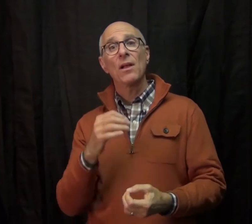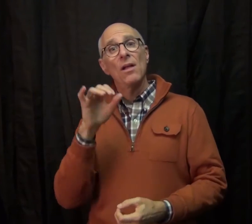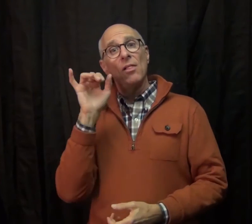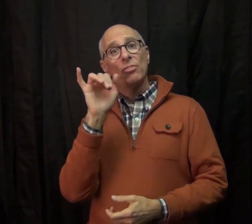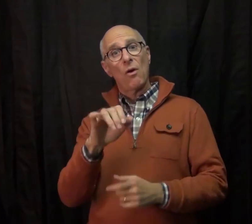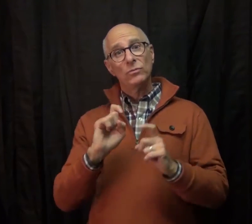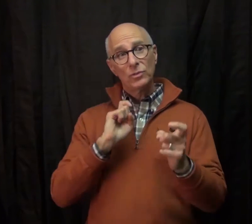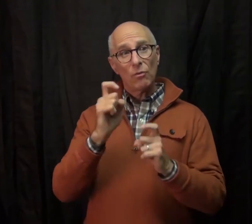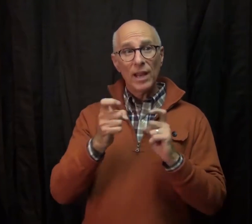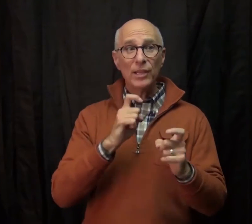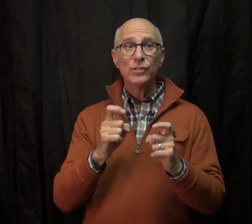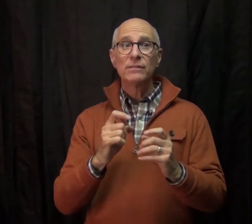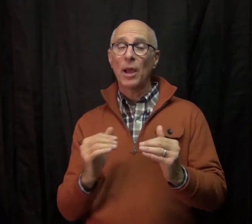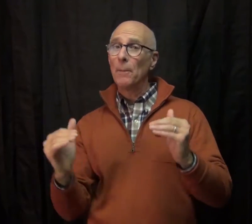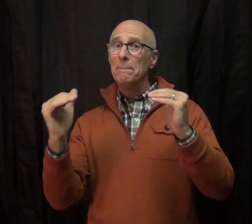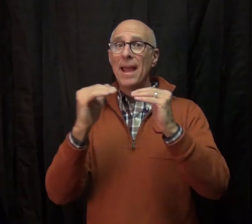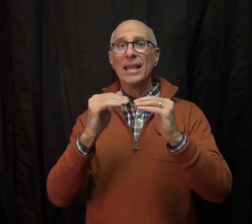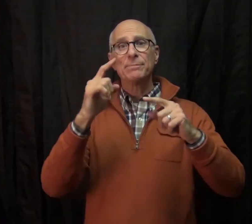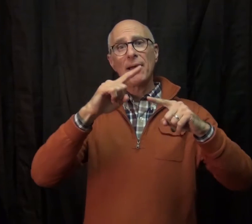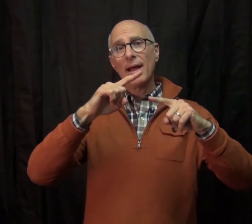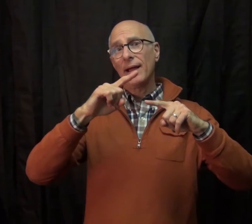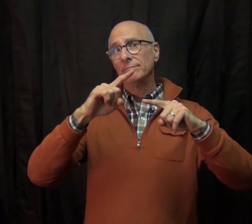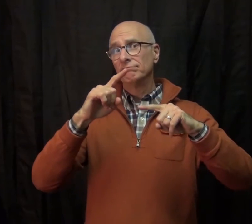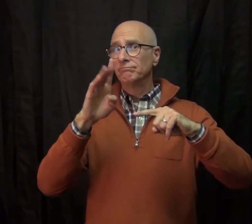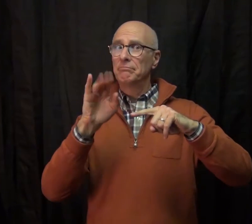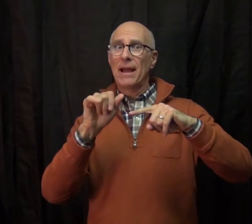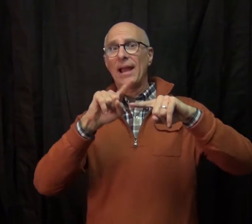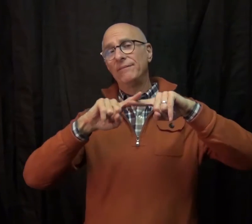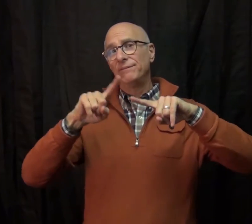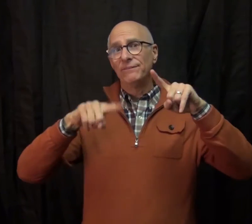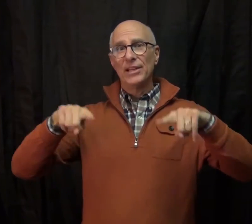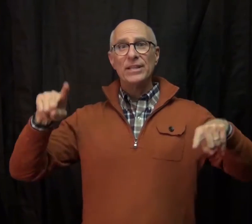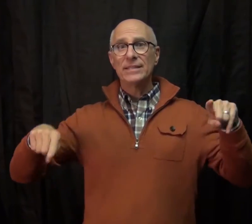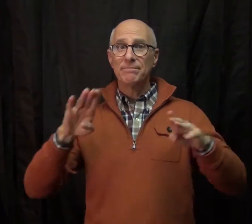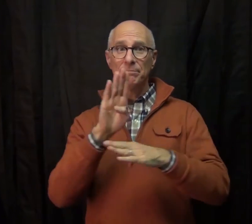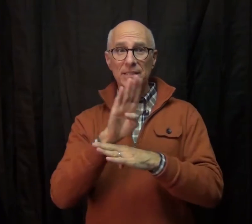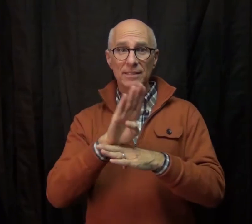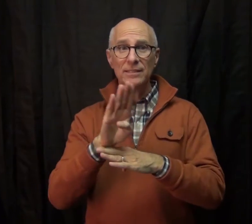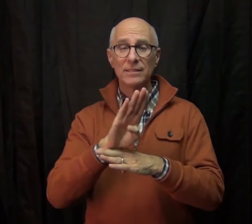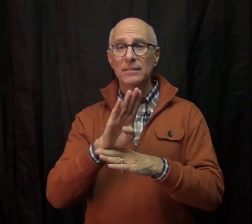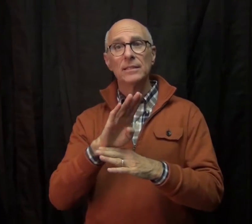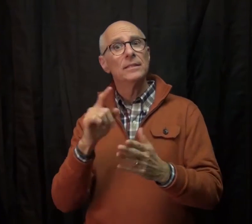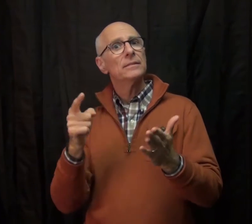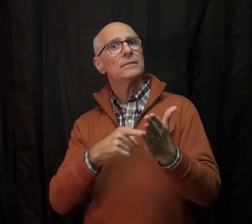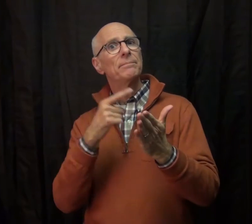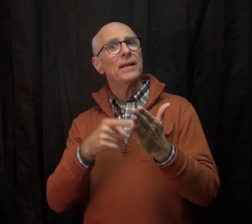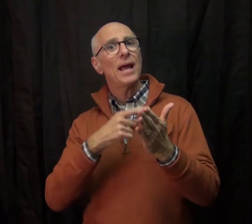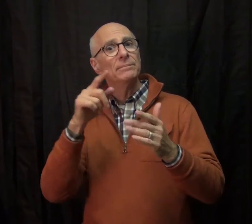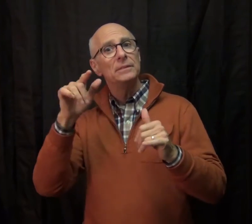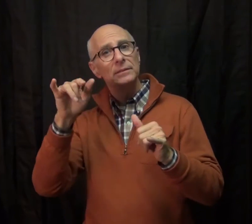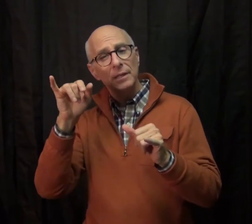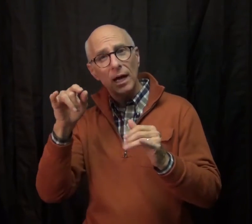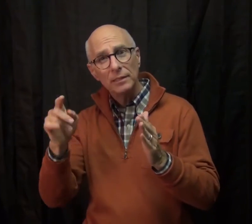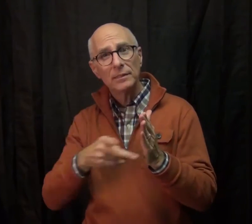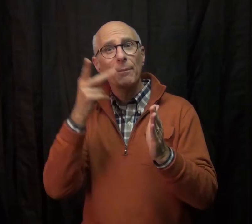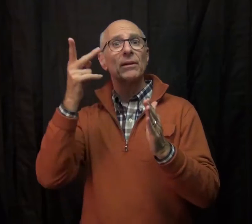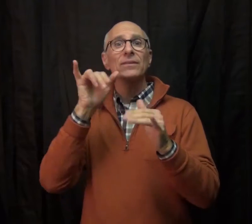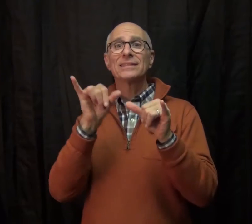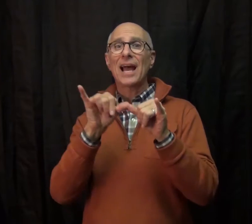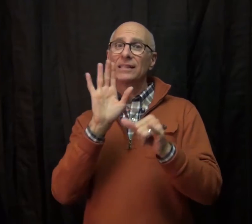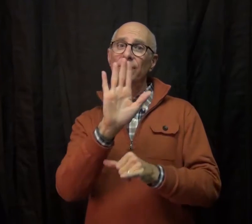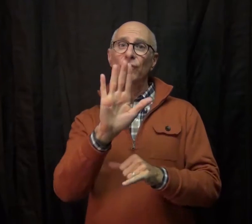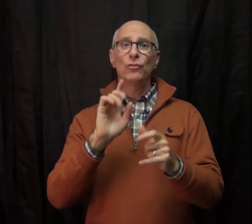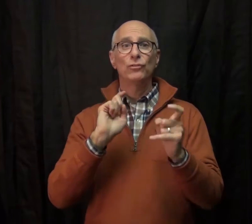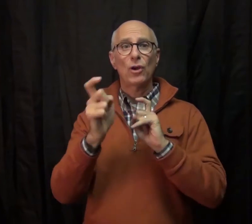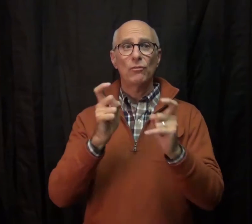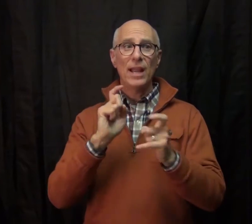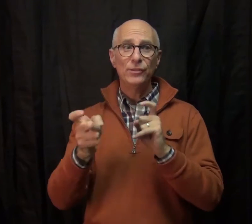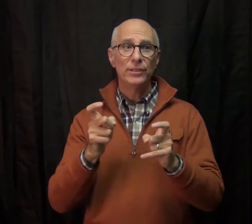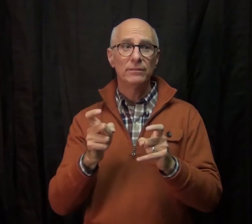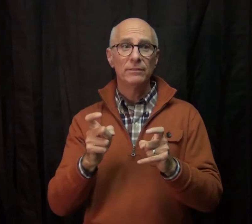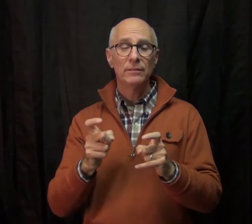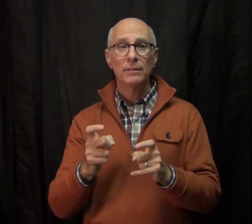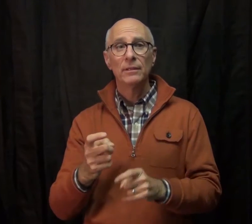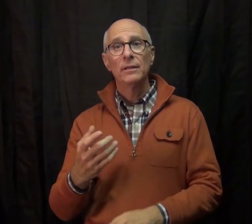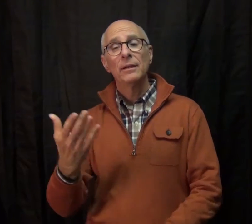Donations are often matched by various businesses, doubling the impact of your donations.